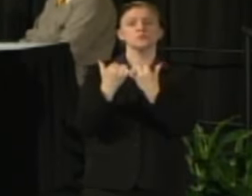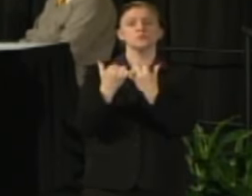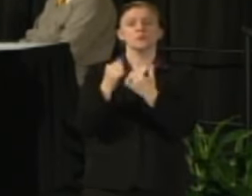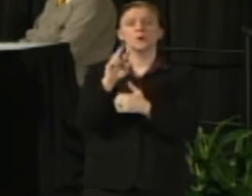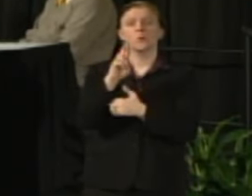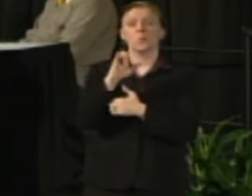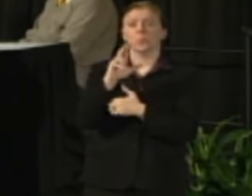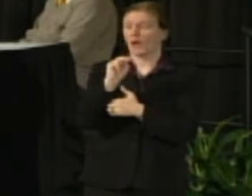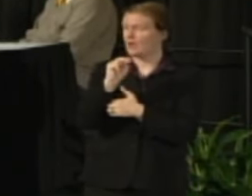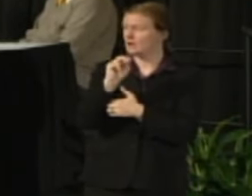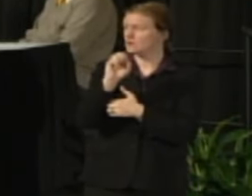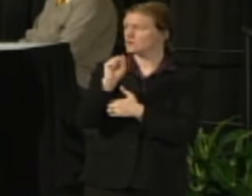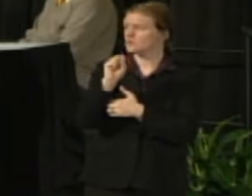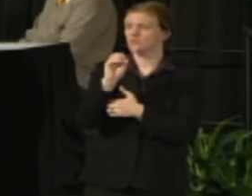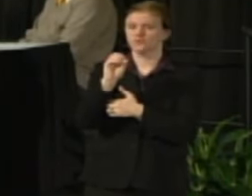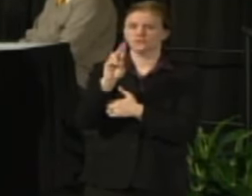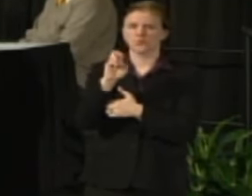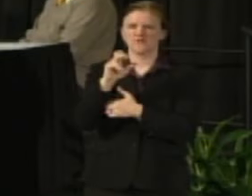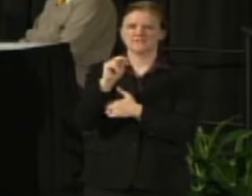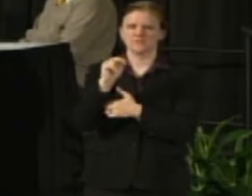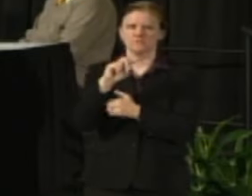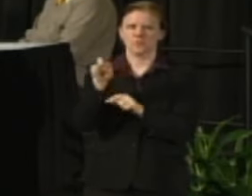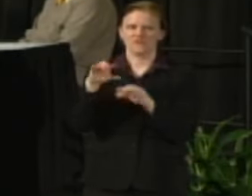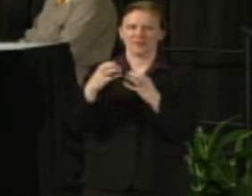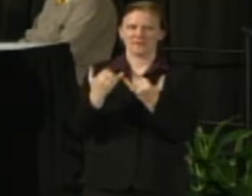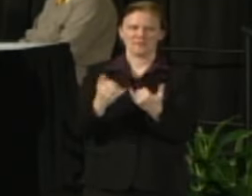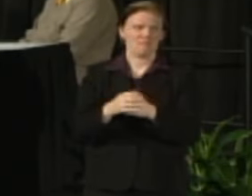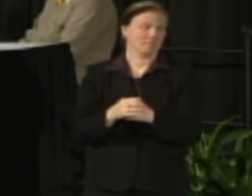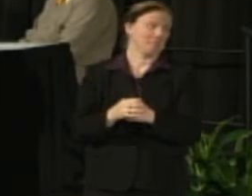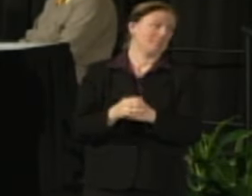Ryan is in class as it turns out right now so